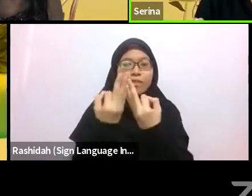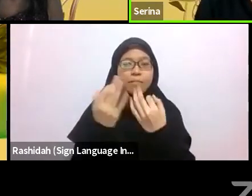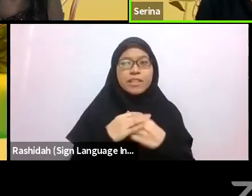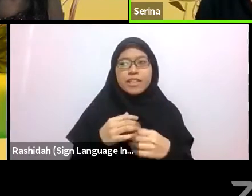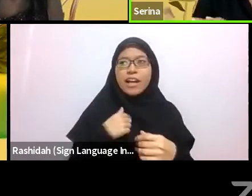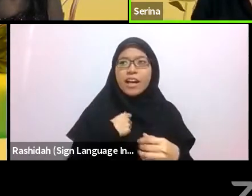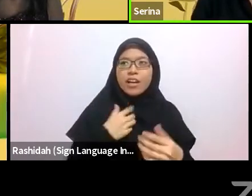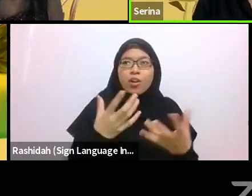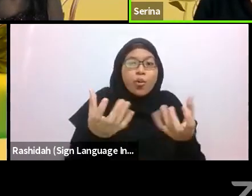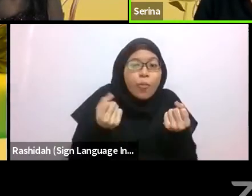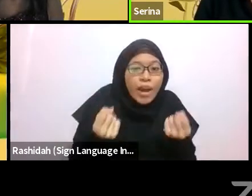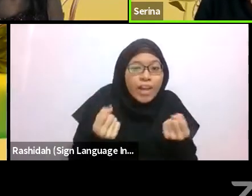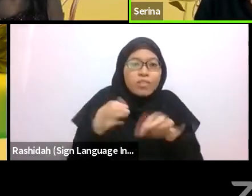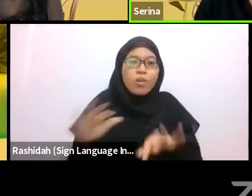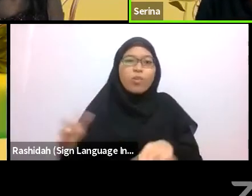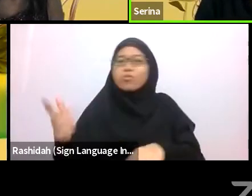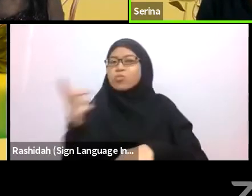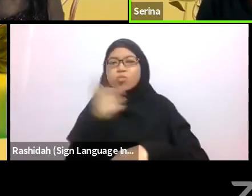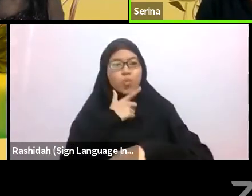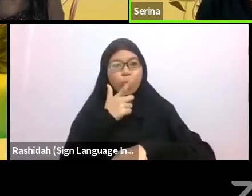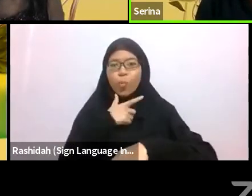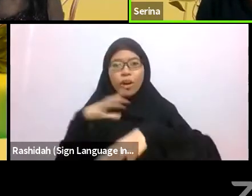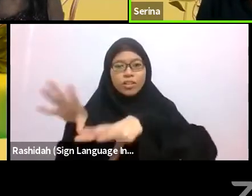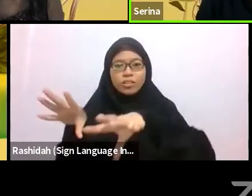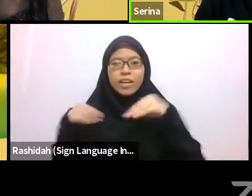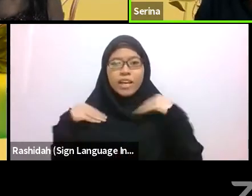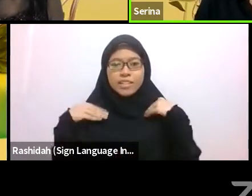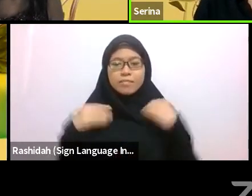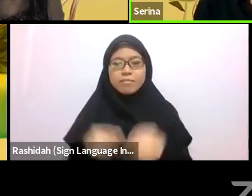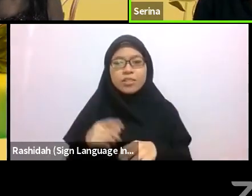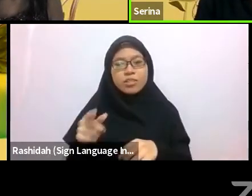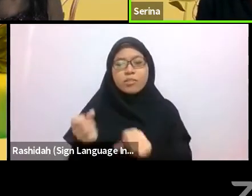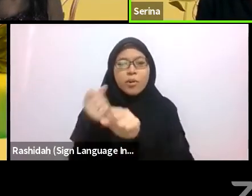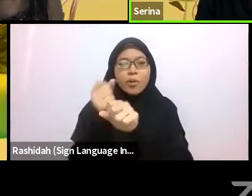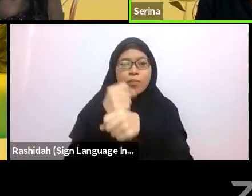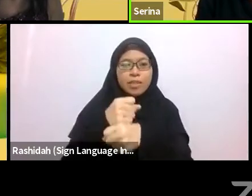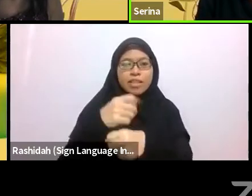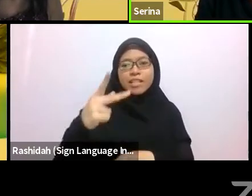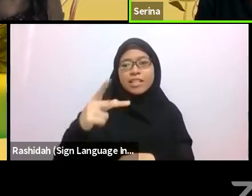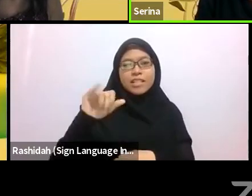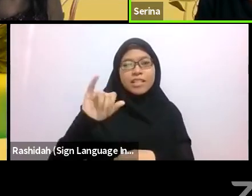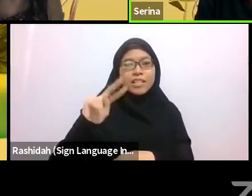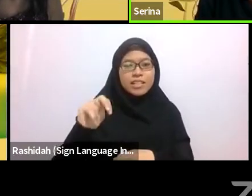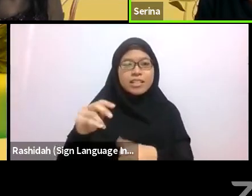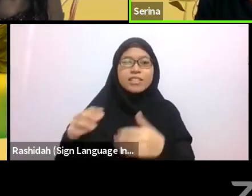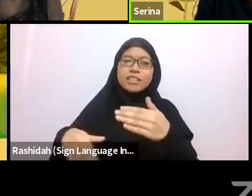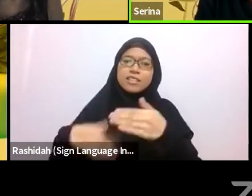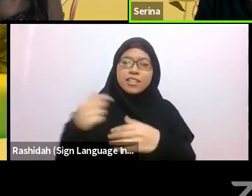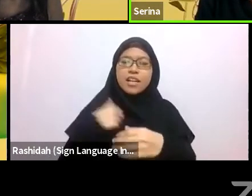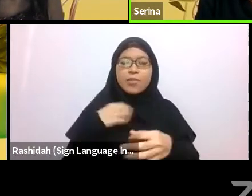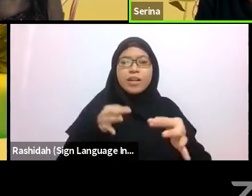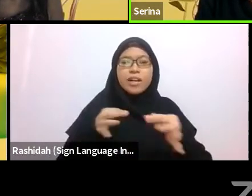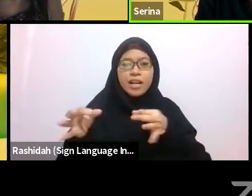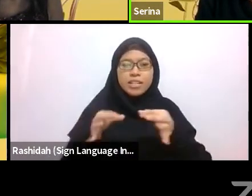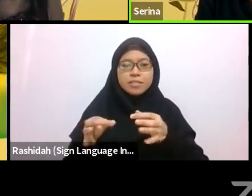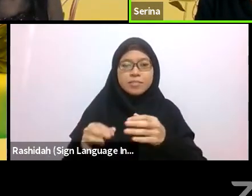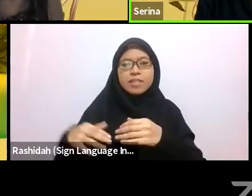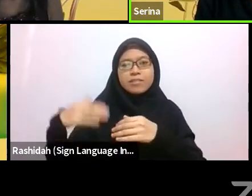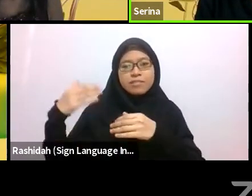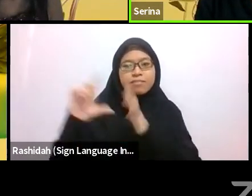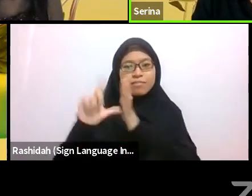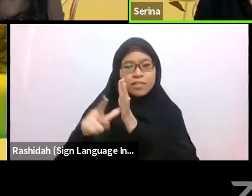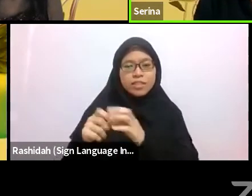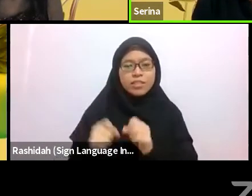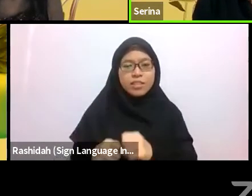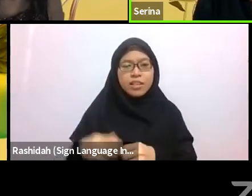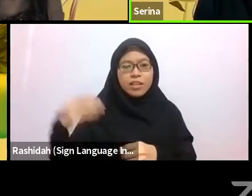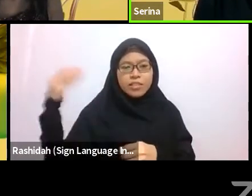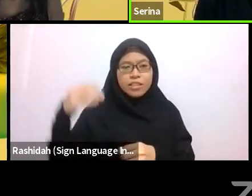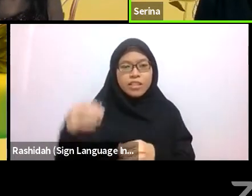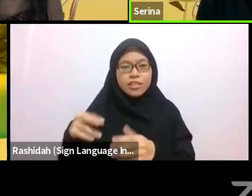This is more about making kin, I’ll explain thereafter. Let me pull it up so I can read it. The excerpt is this.